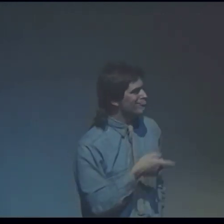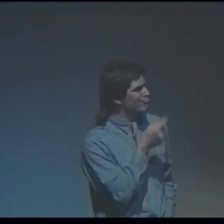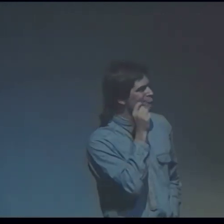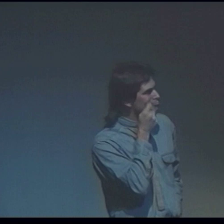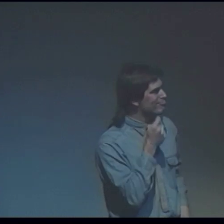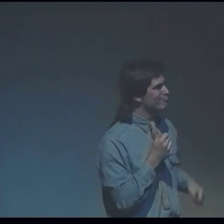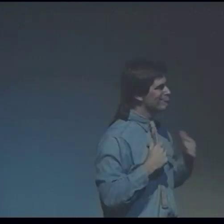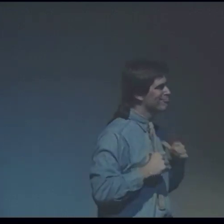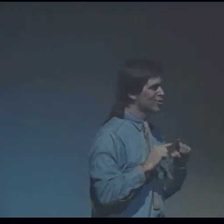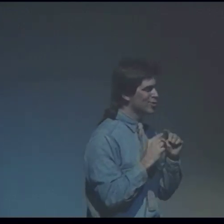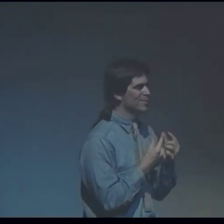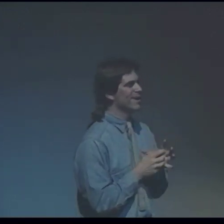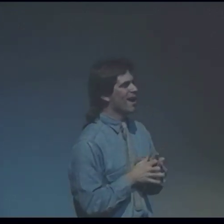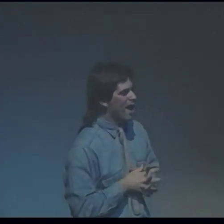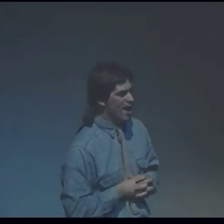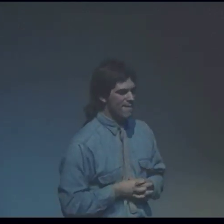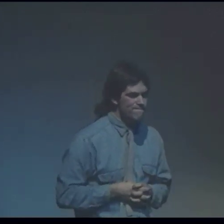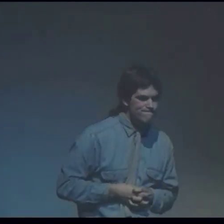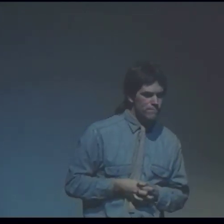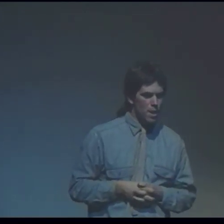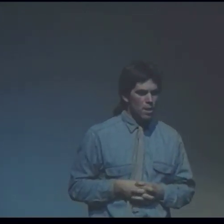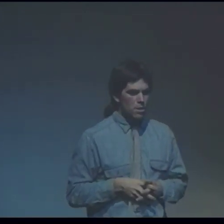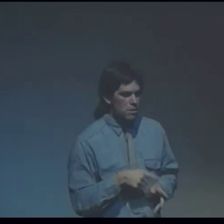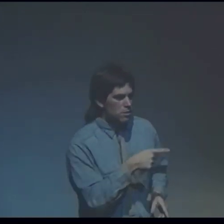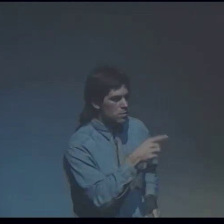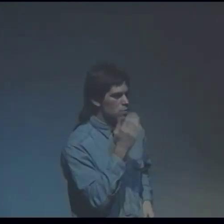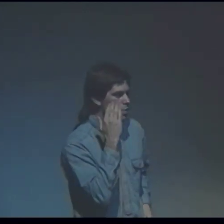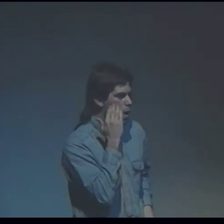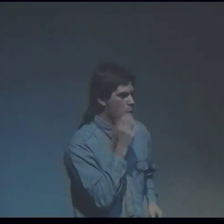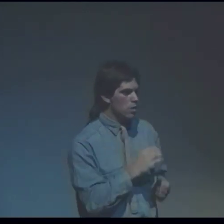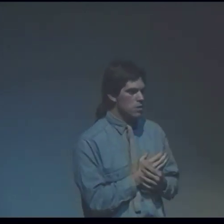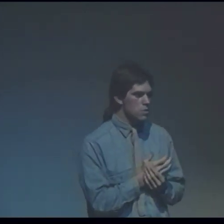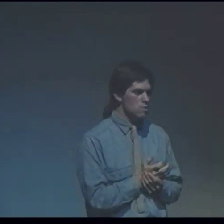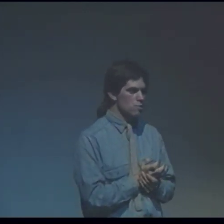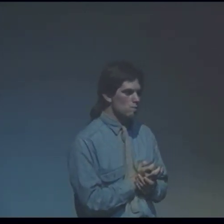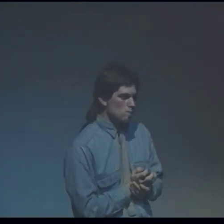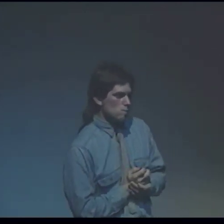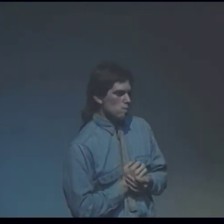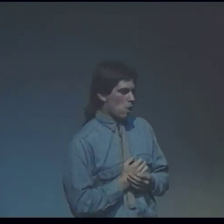He comes up to me and he says, "Hey, that was cool! That was a good performance."